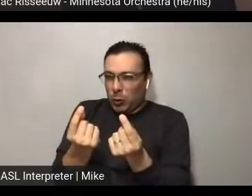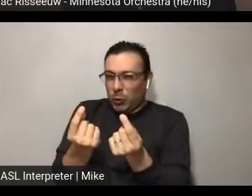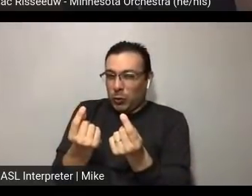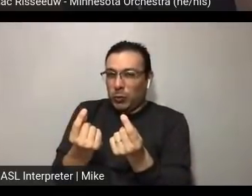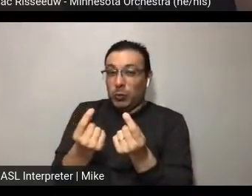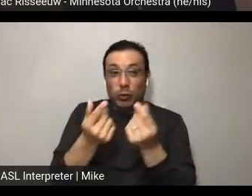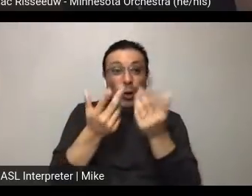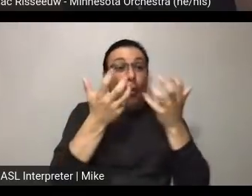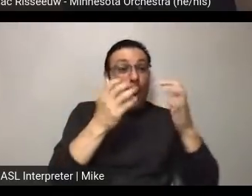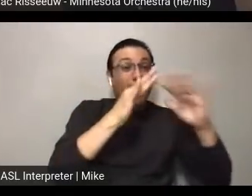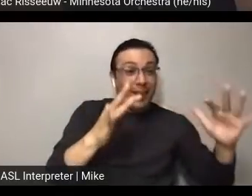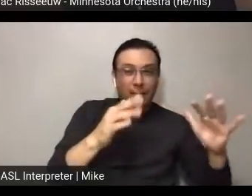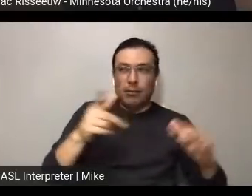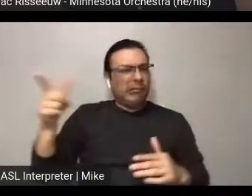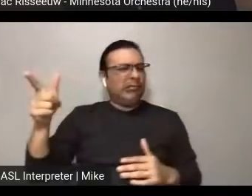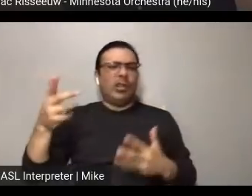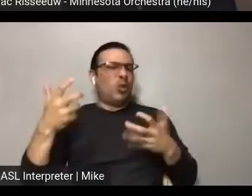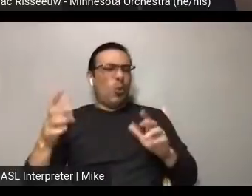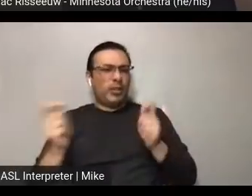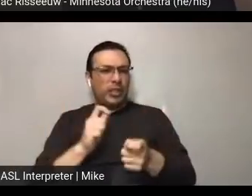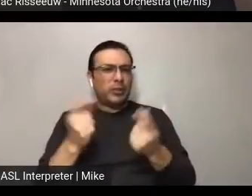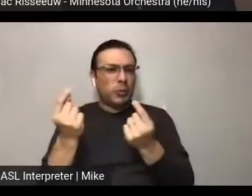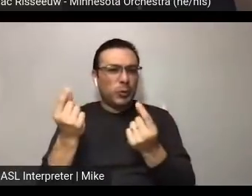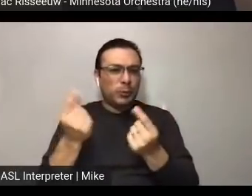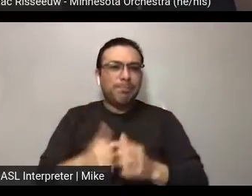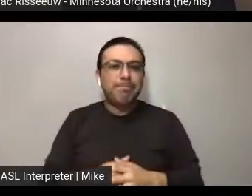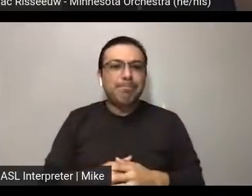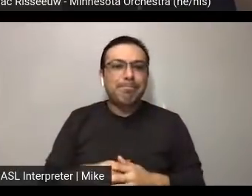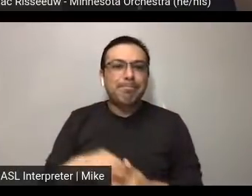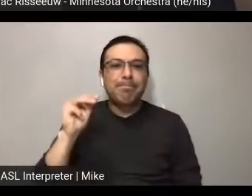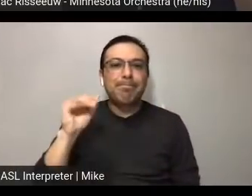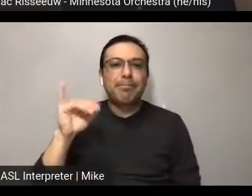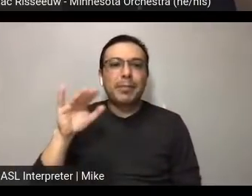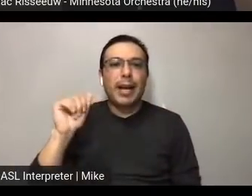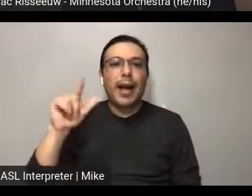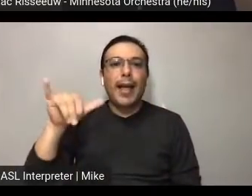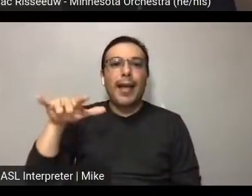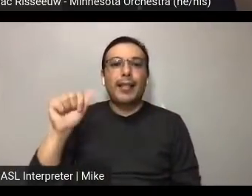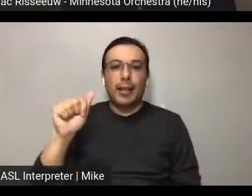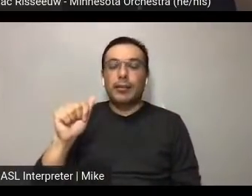that we at Broadway Advocacy Coalition have really... clung onto?